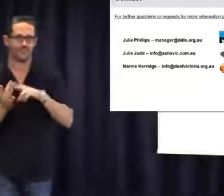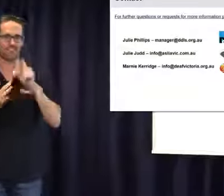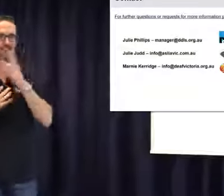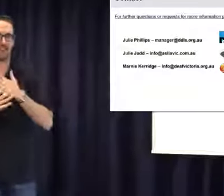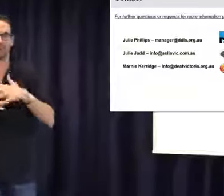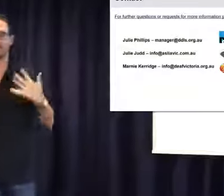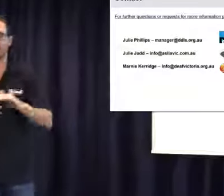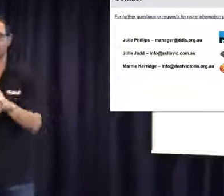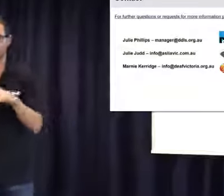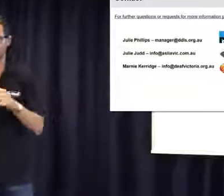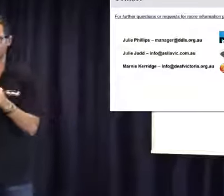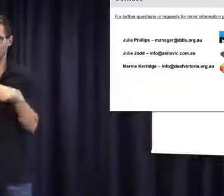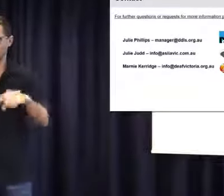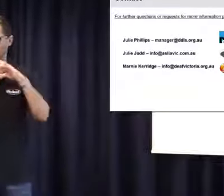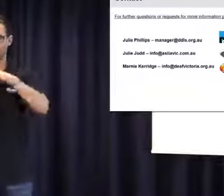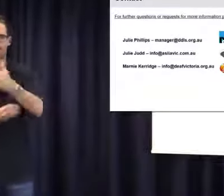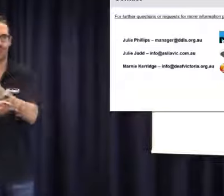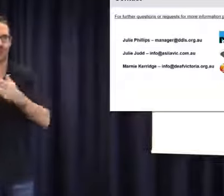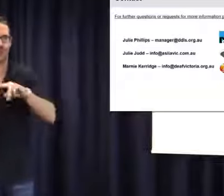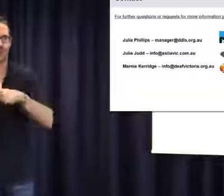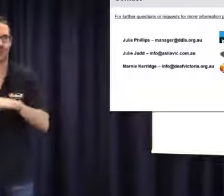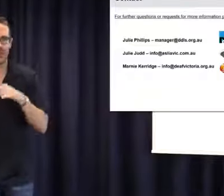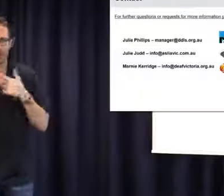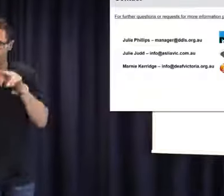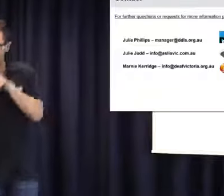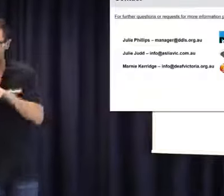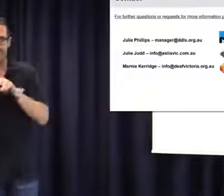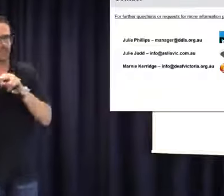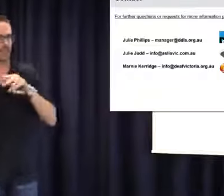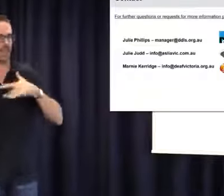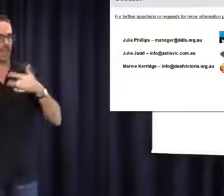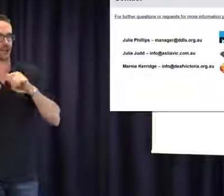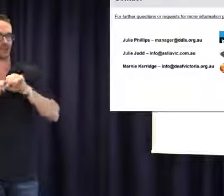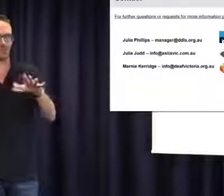Thank you, Julie. Vicdeaf is certainly pleased to organise or be involved in this discussion.